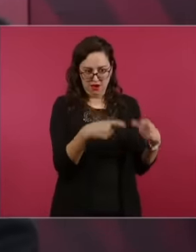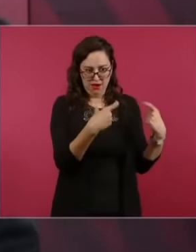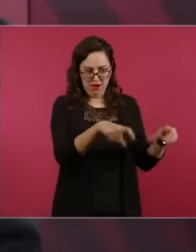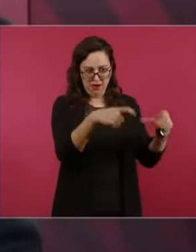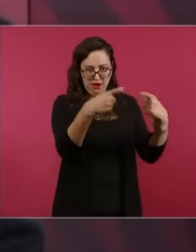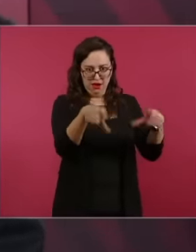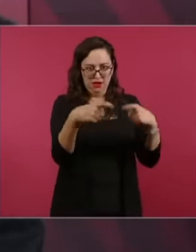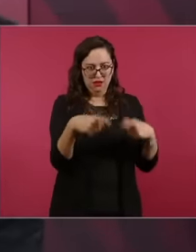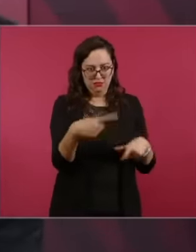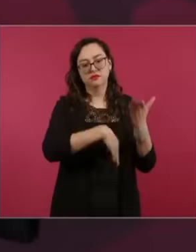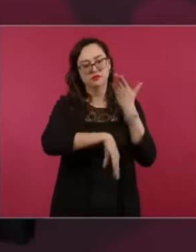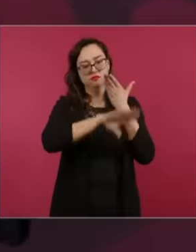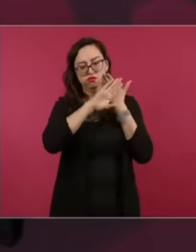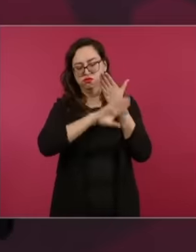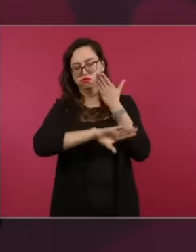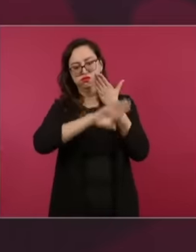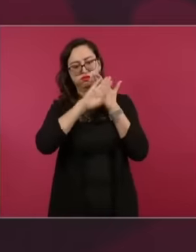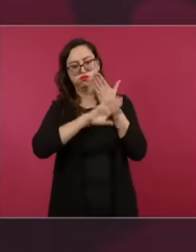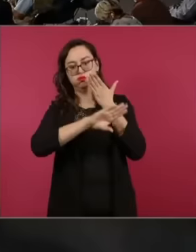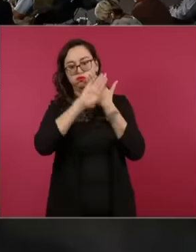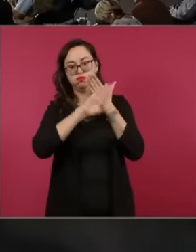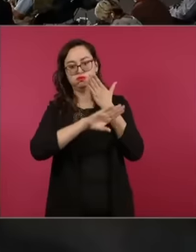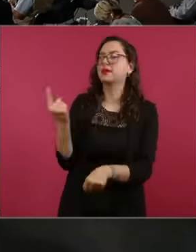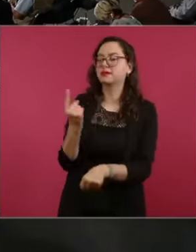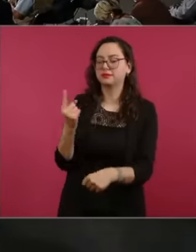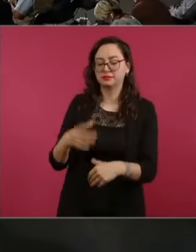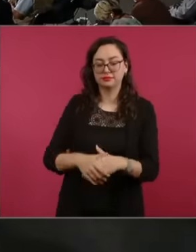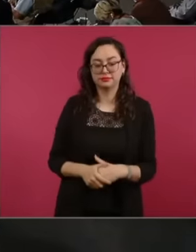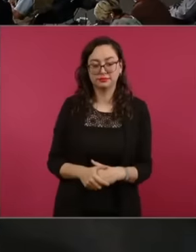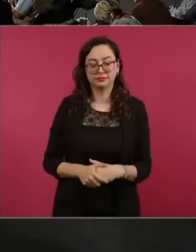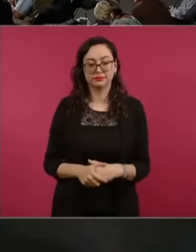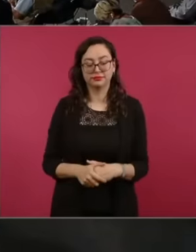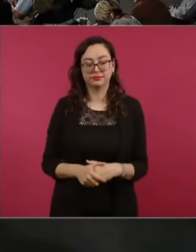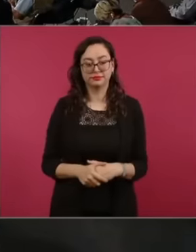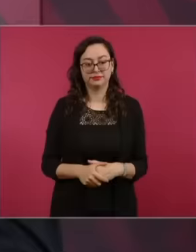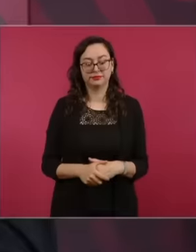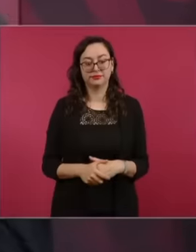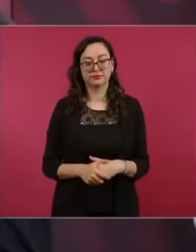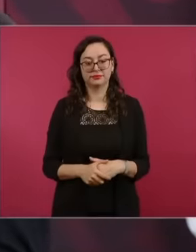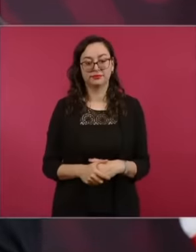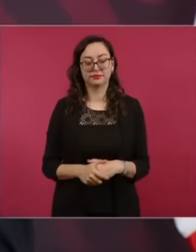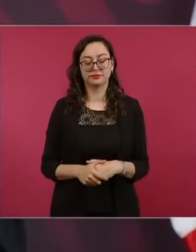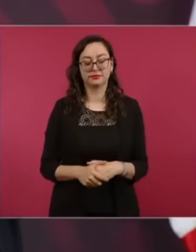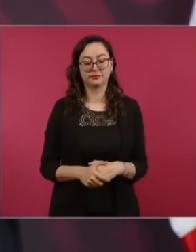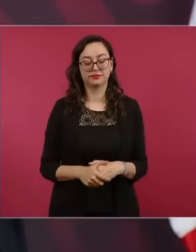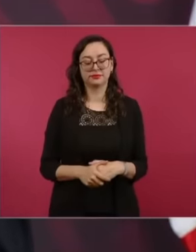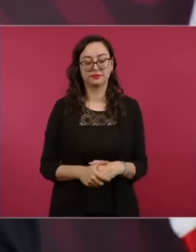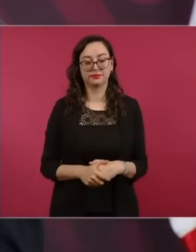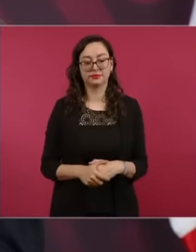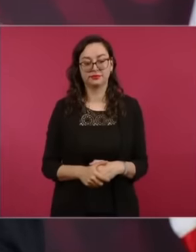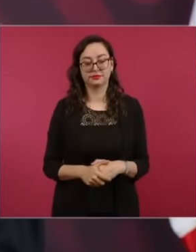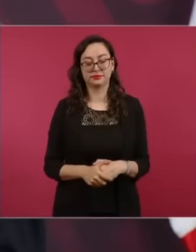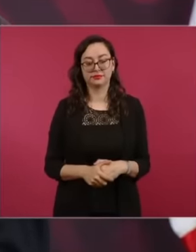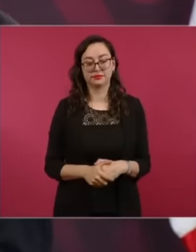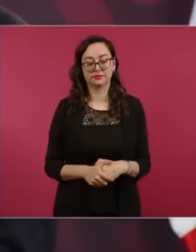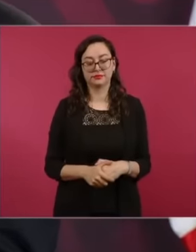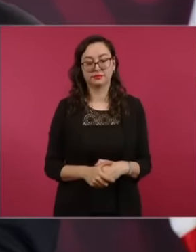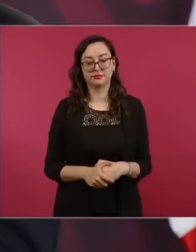social class, what happened? Look at the narco-presidential campaign